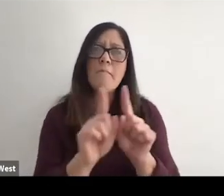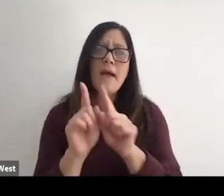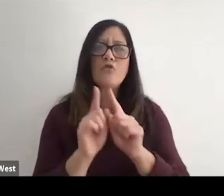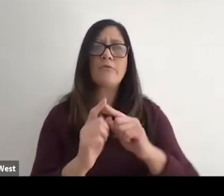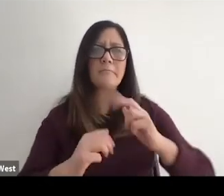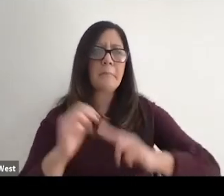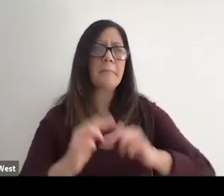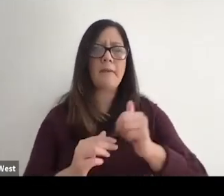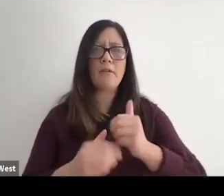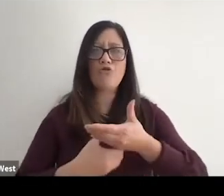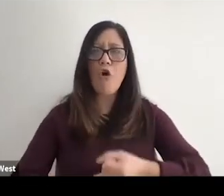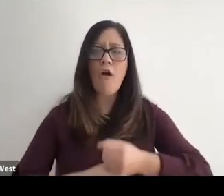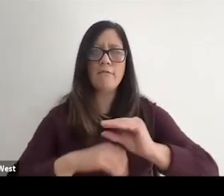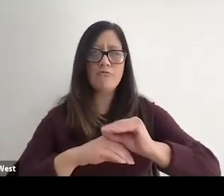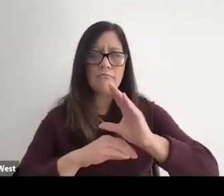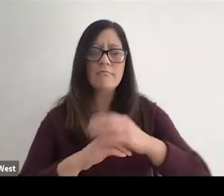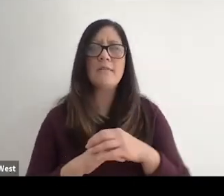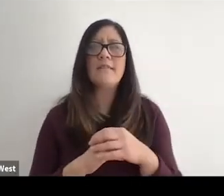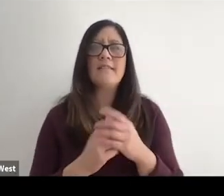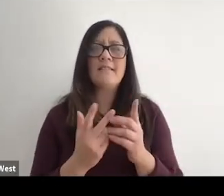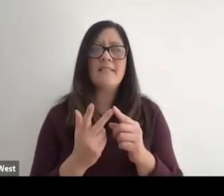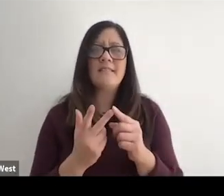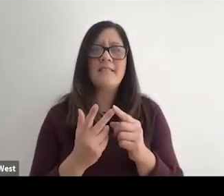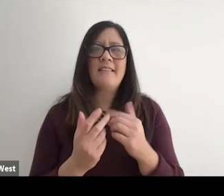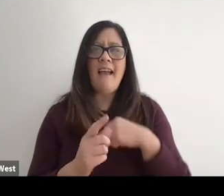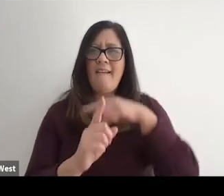and for having a positive disability. Self identity through sport.